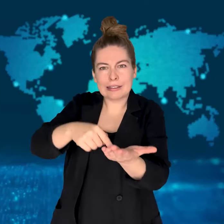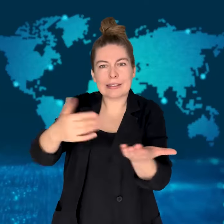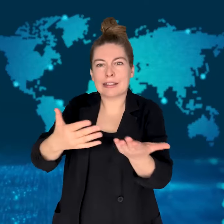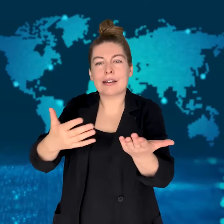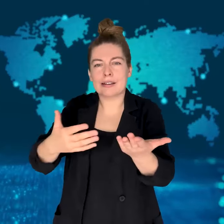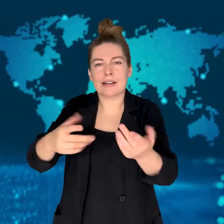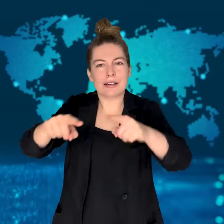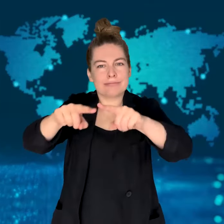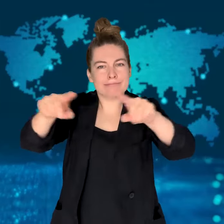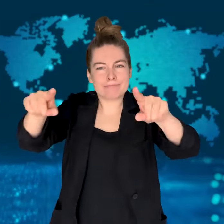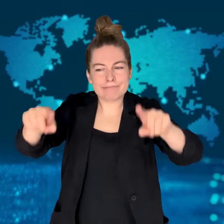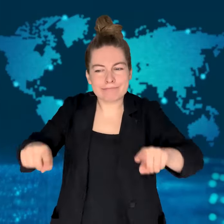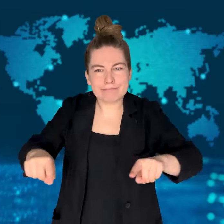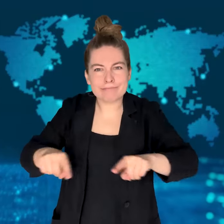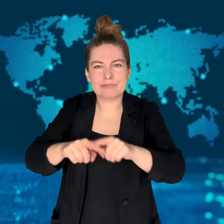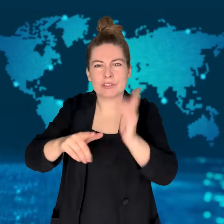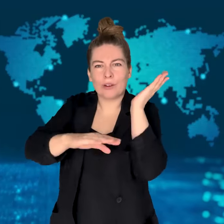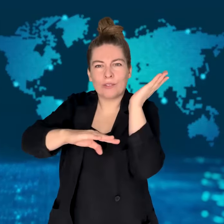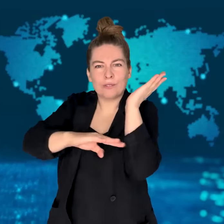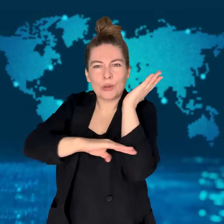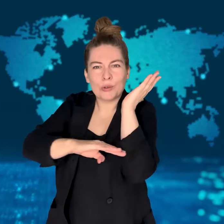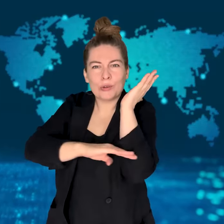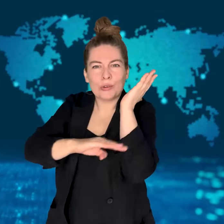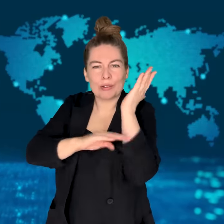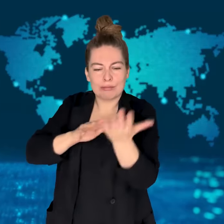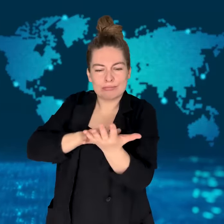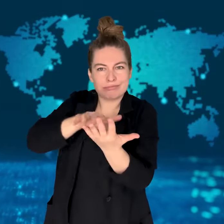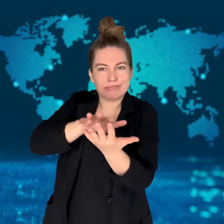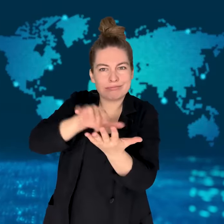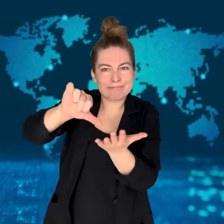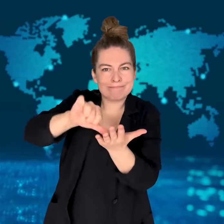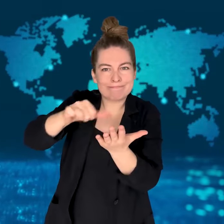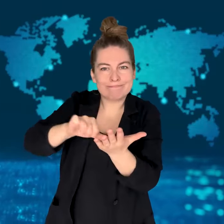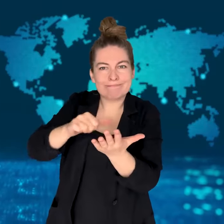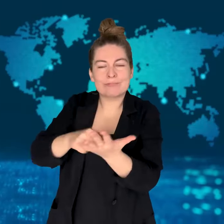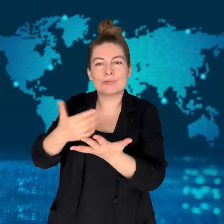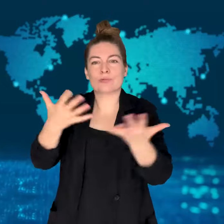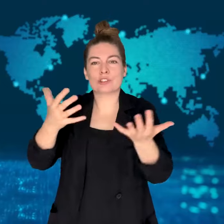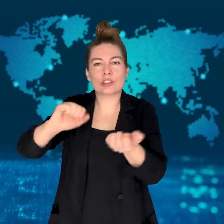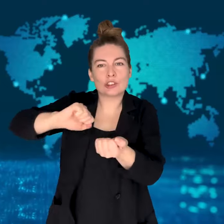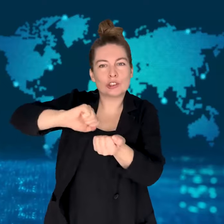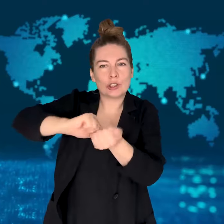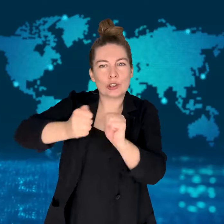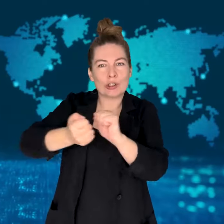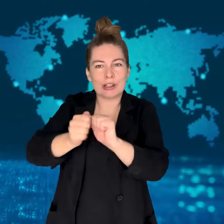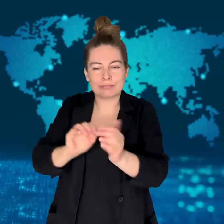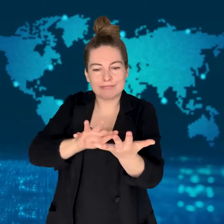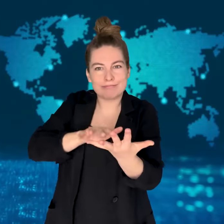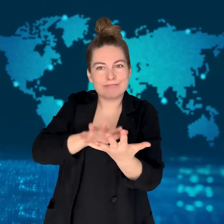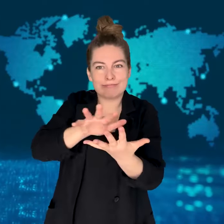There are 11 wood and stone tablets at the museum